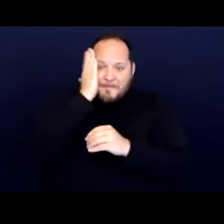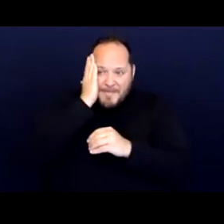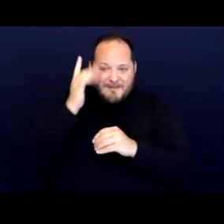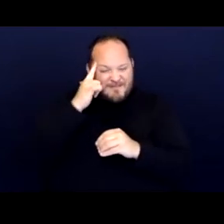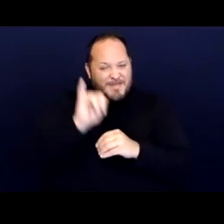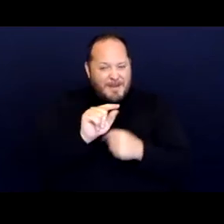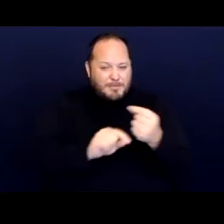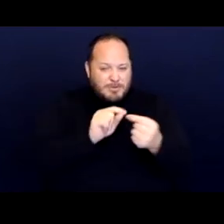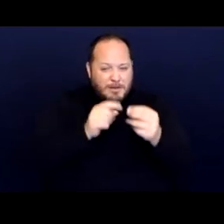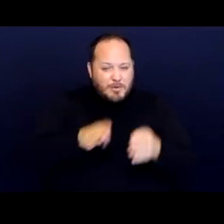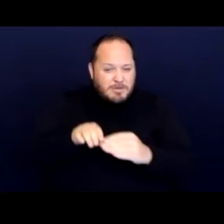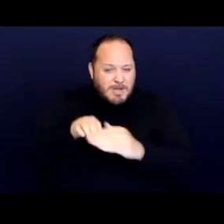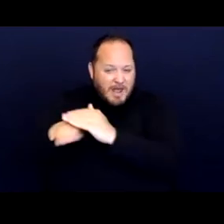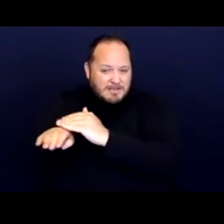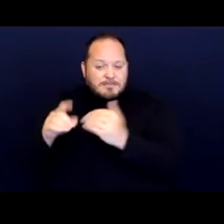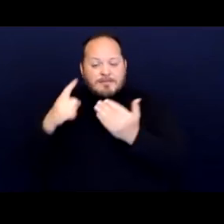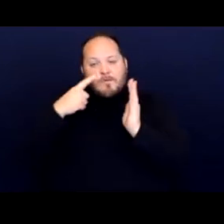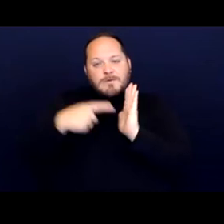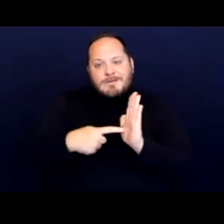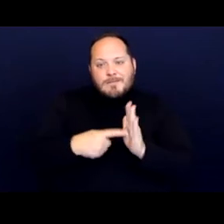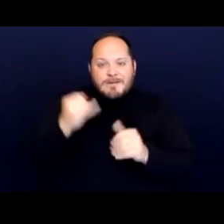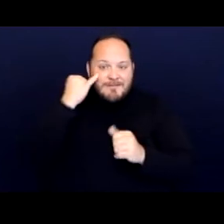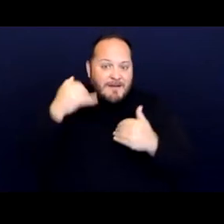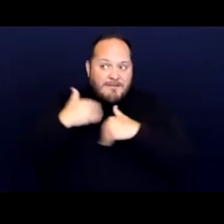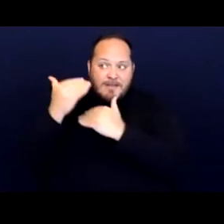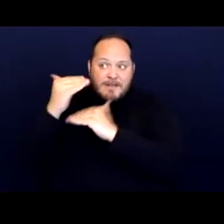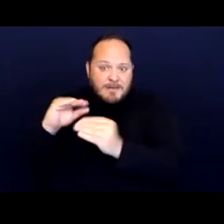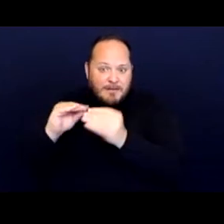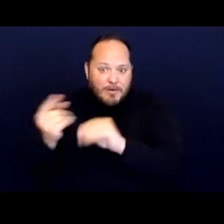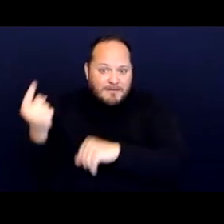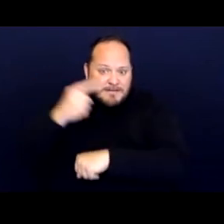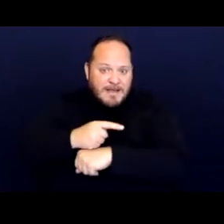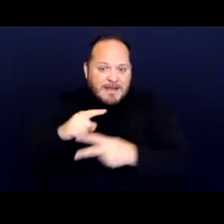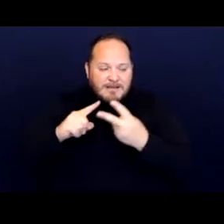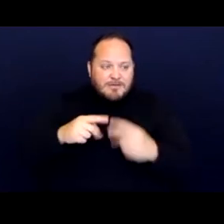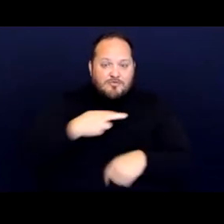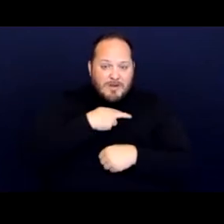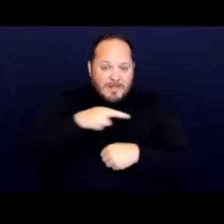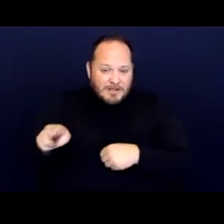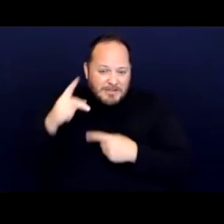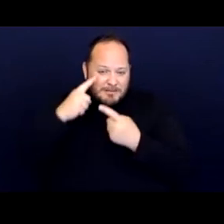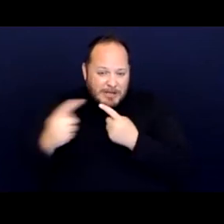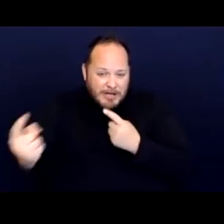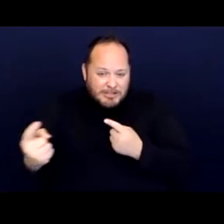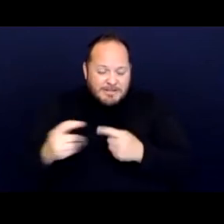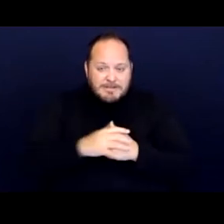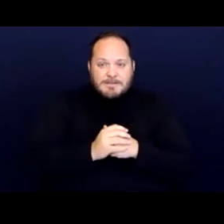For example, if there's a limitation days they have religious objections. This should theoretically include